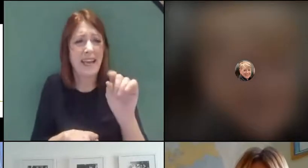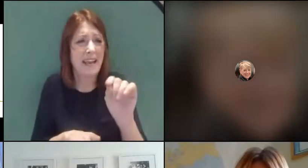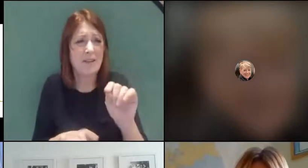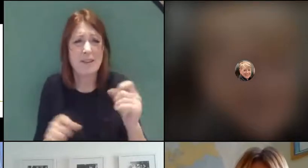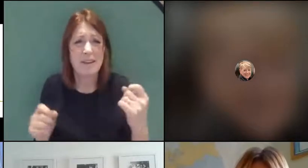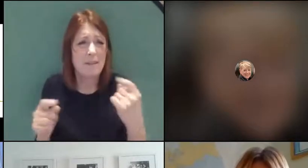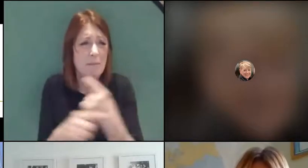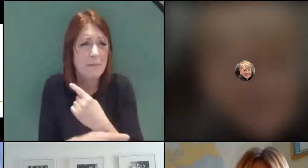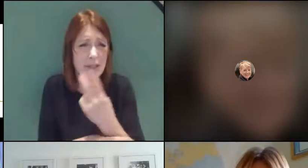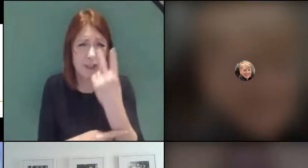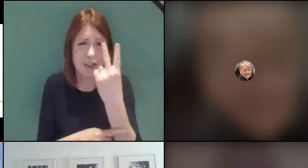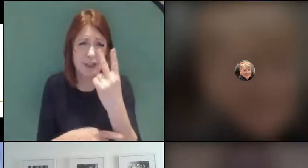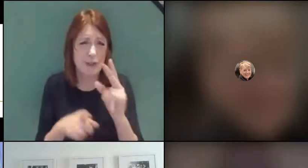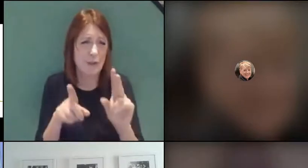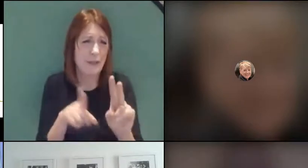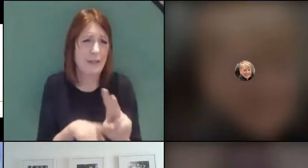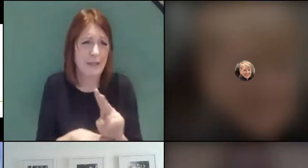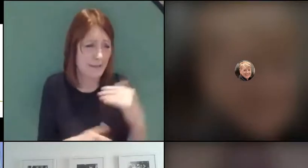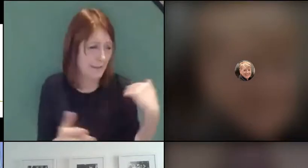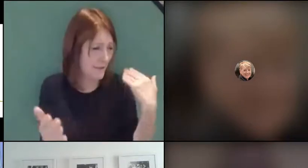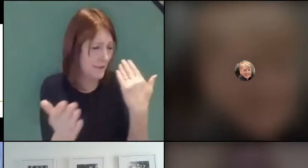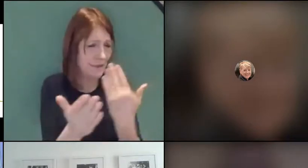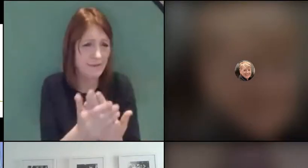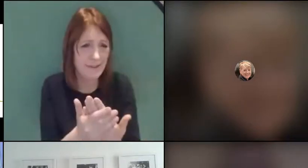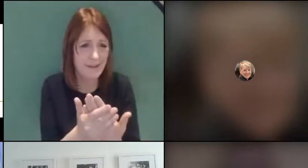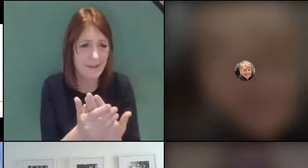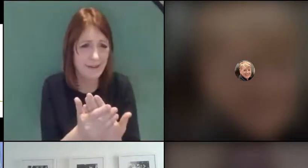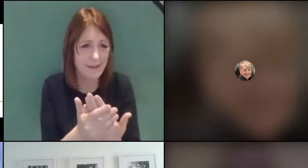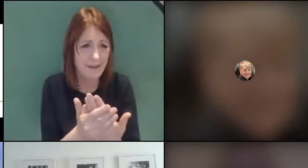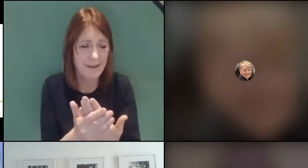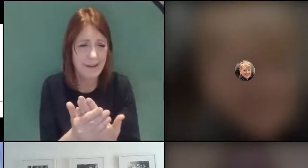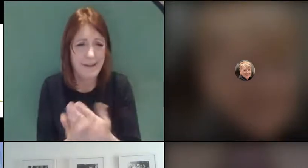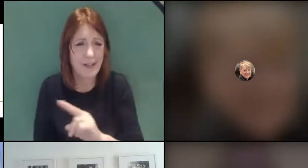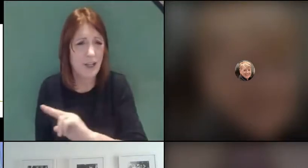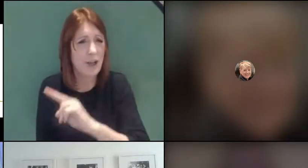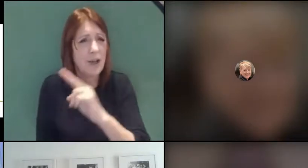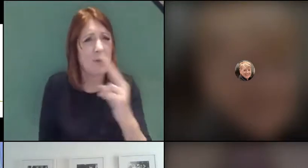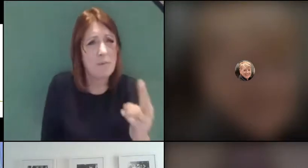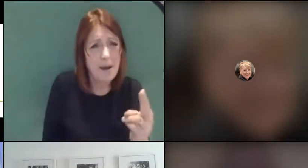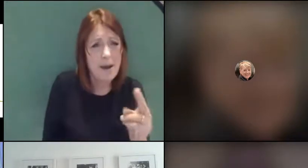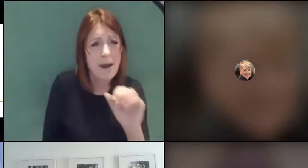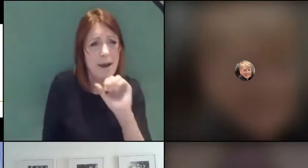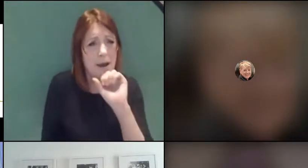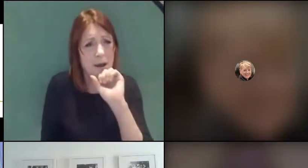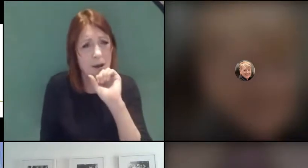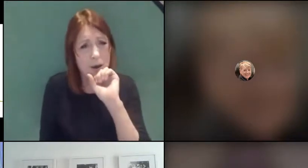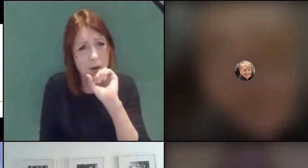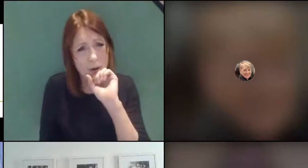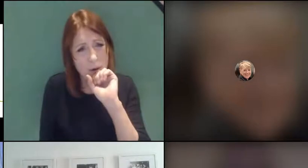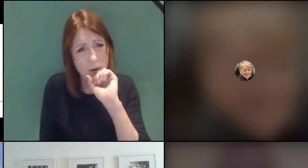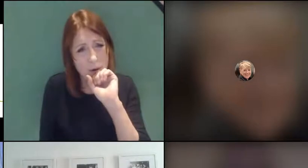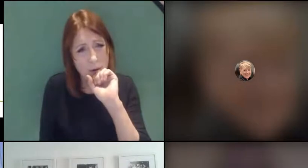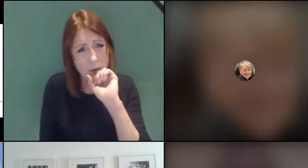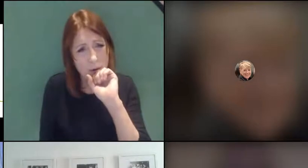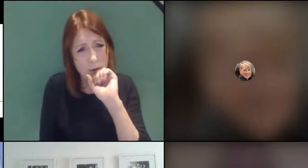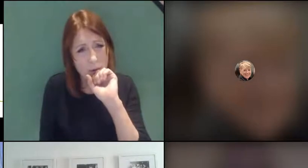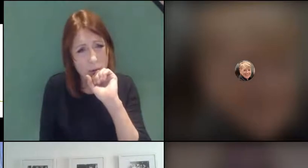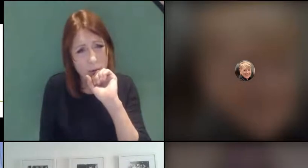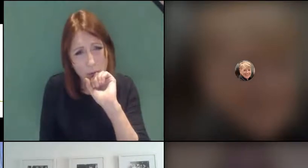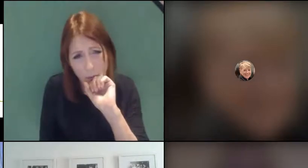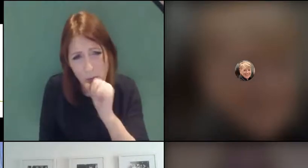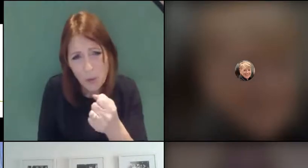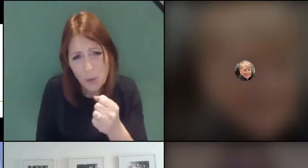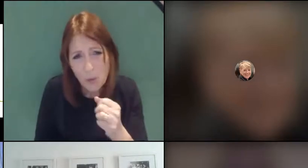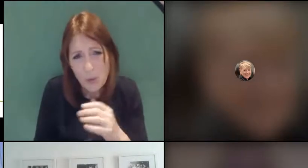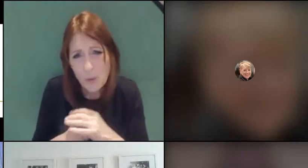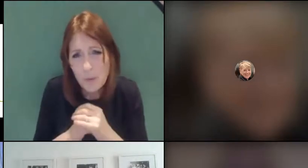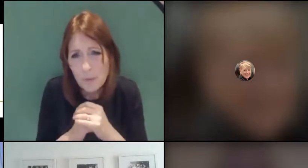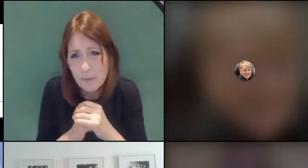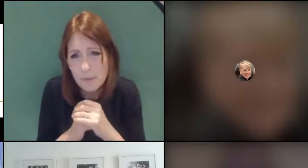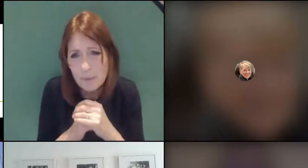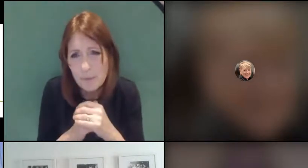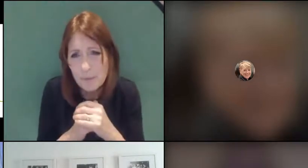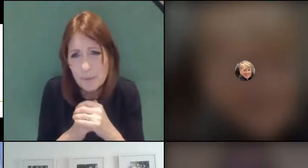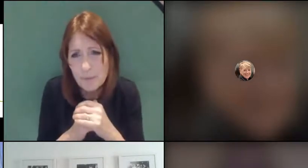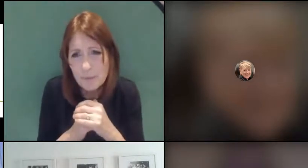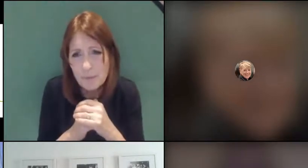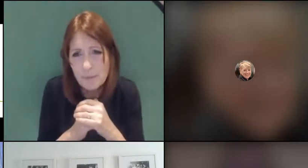main years so far, and us going back will make it ride like it did last time before it all started?"